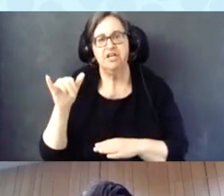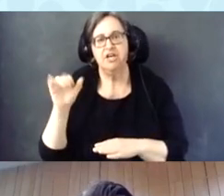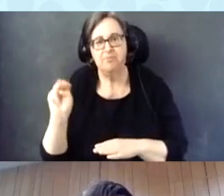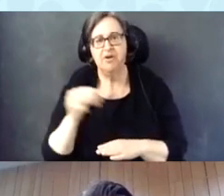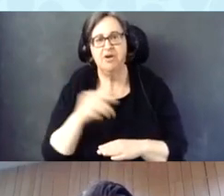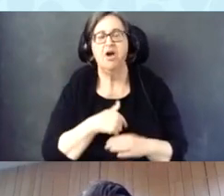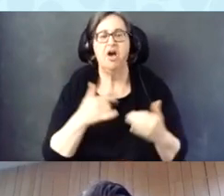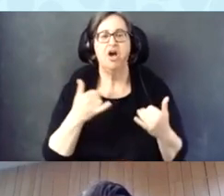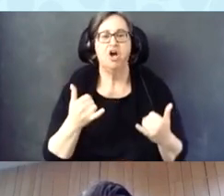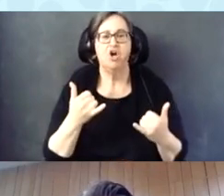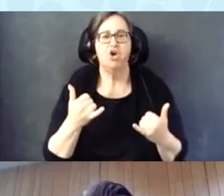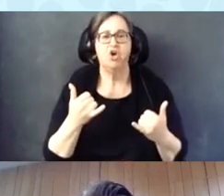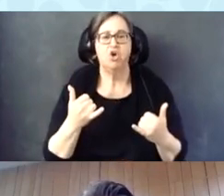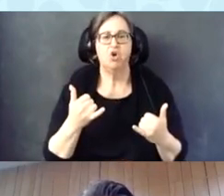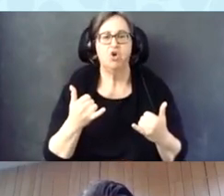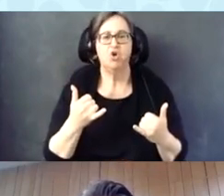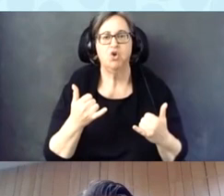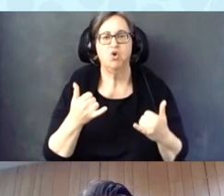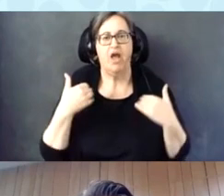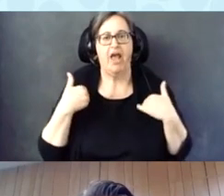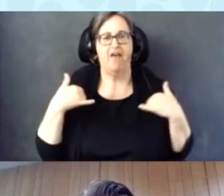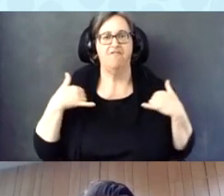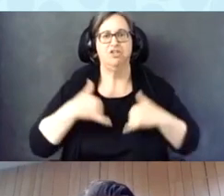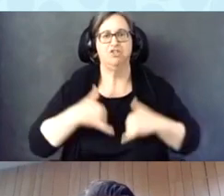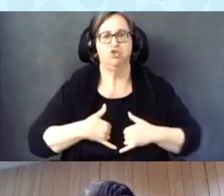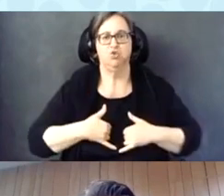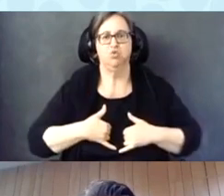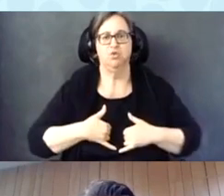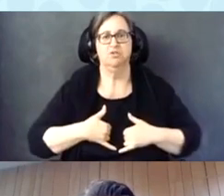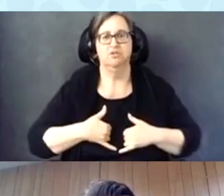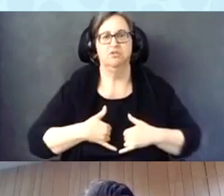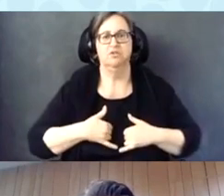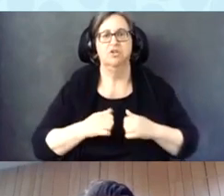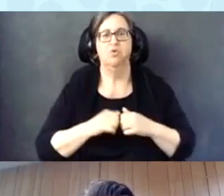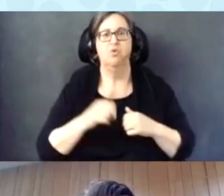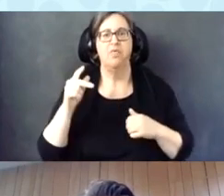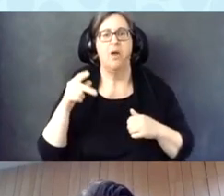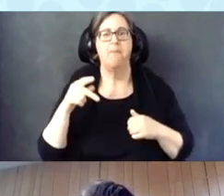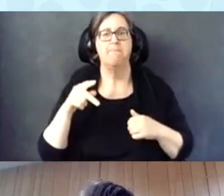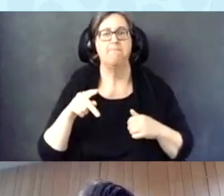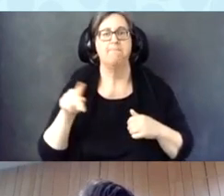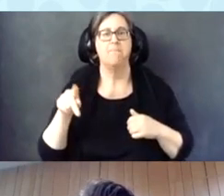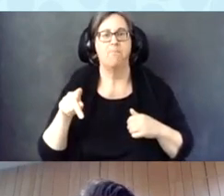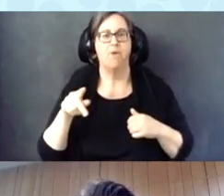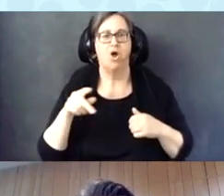I am currently wearing a suit with a purple shirt.